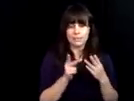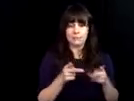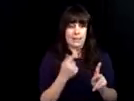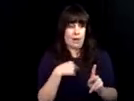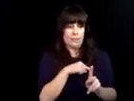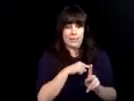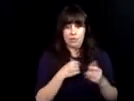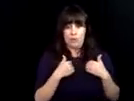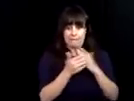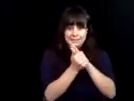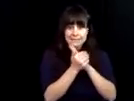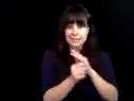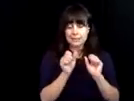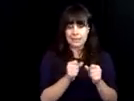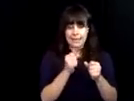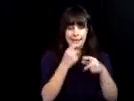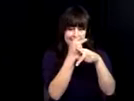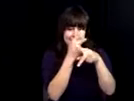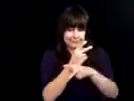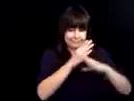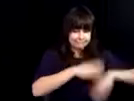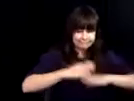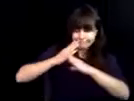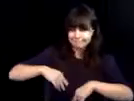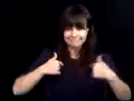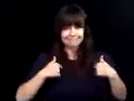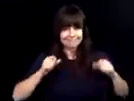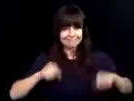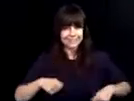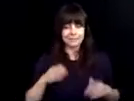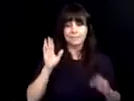always encouraged me to do my best and provided me with fantastic programs that gave me the valuable skills to help me navigate opportunities and we are looking forward to many more. I have been a dbvi family for six years. I wanted to give a shout out to Ms. Harris. She has always encouraged me to do my best and provided me with fantastic programs that gave me the valuable skills to